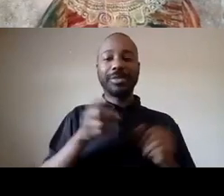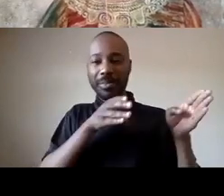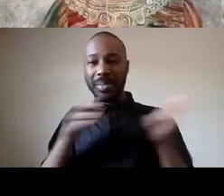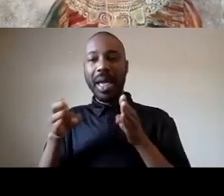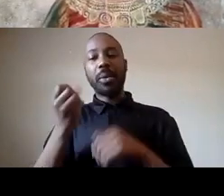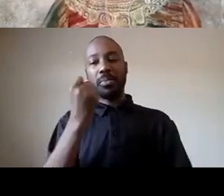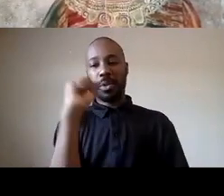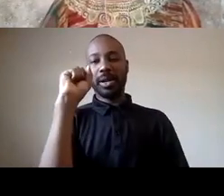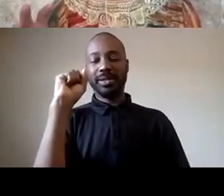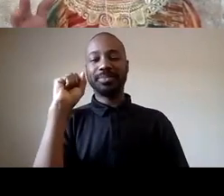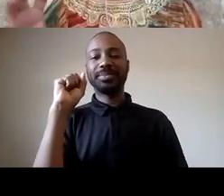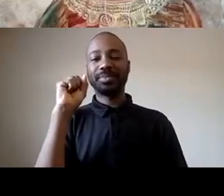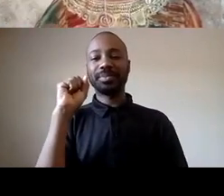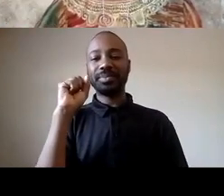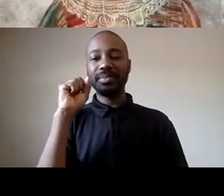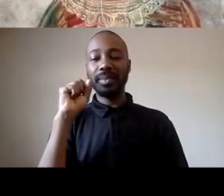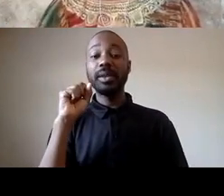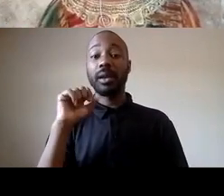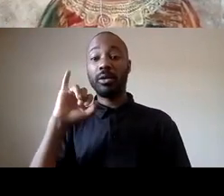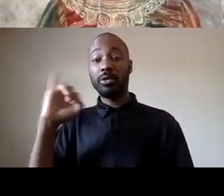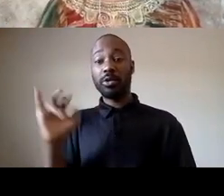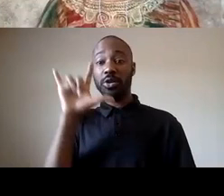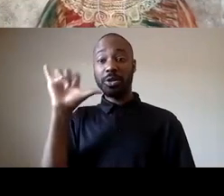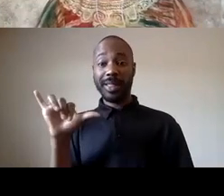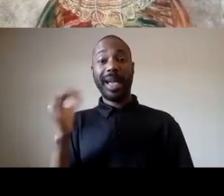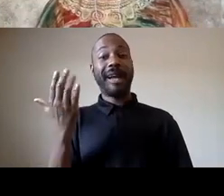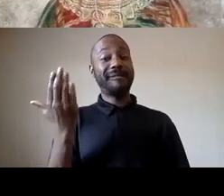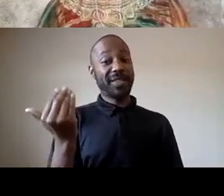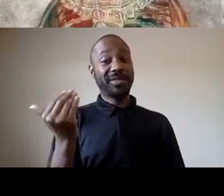together on uh july 15 2013